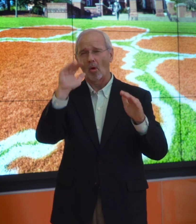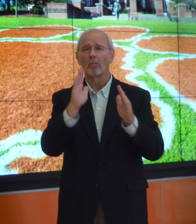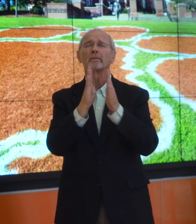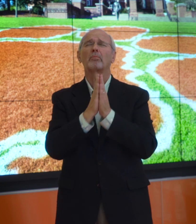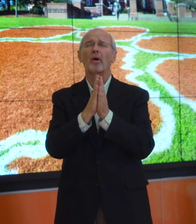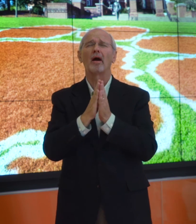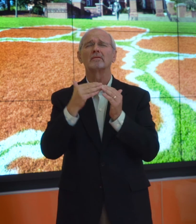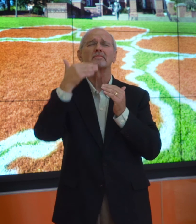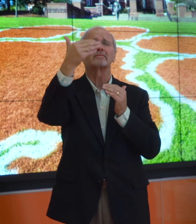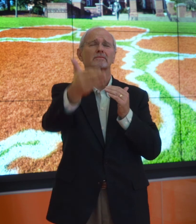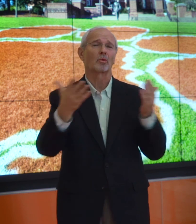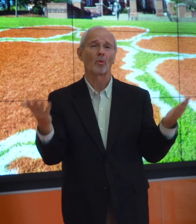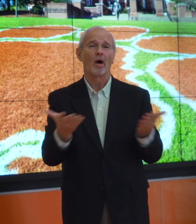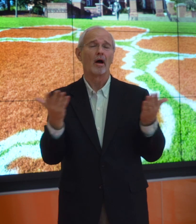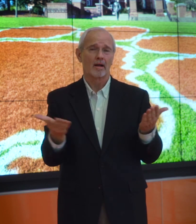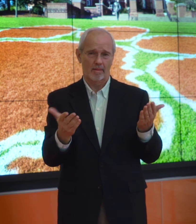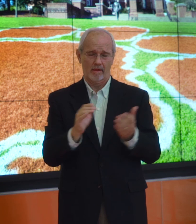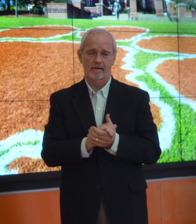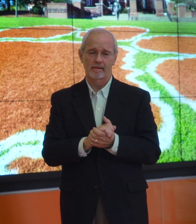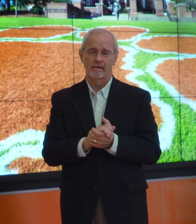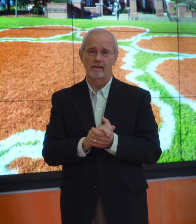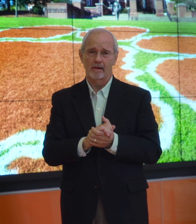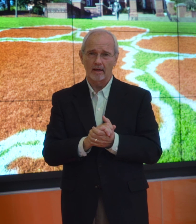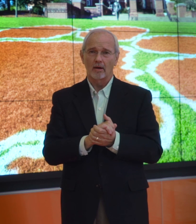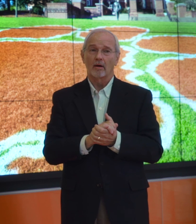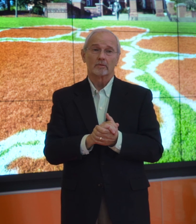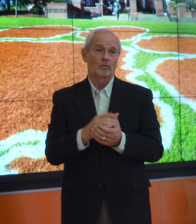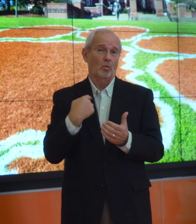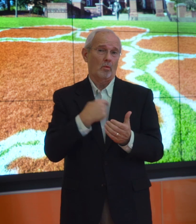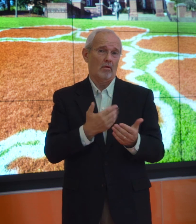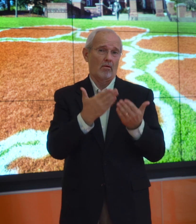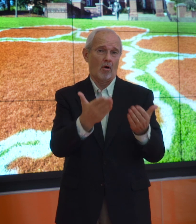It's my hope and prayer that the future we might offer